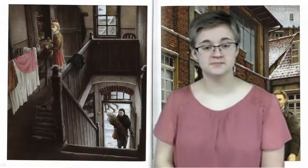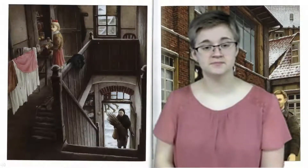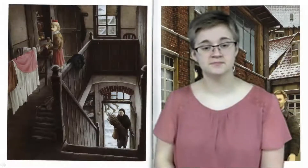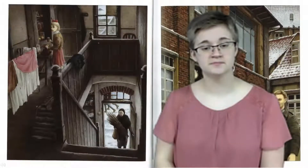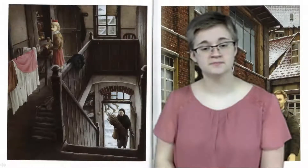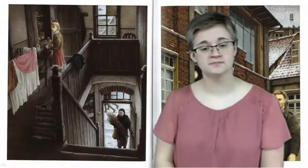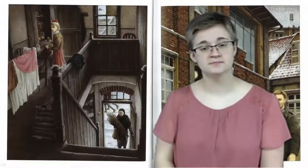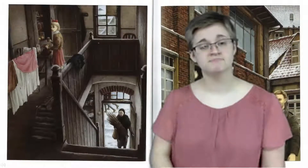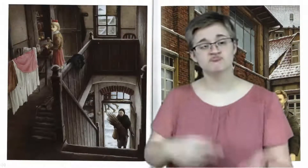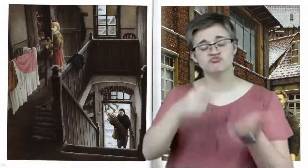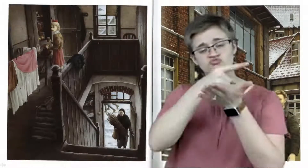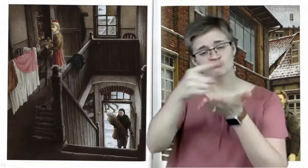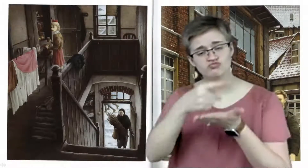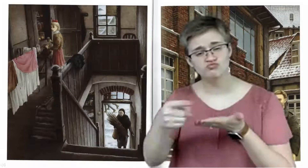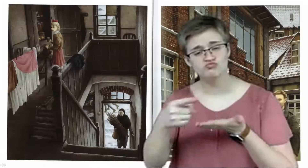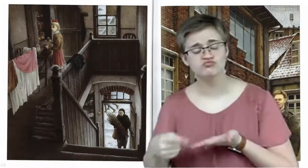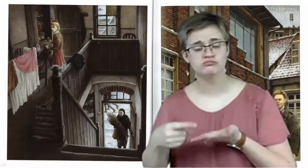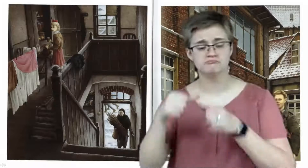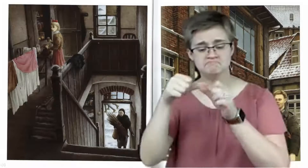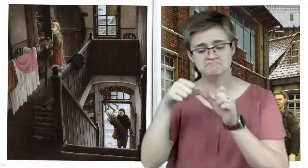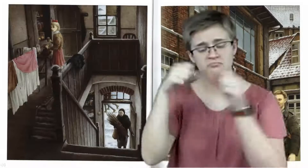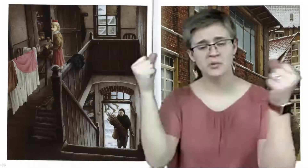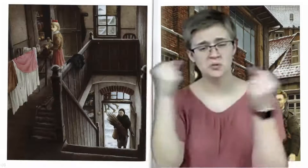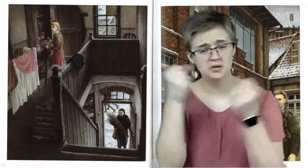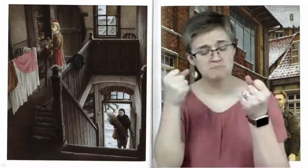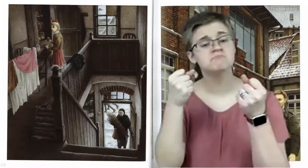Weeks went by in the pale winter.